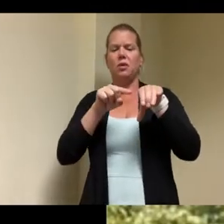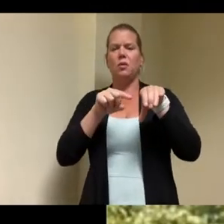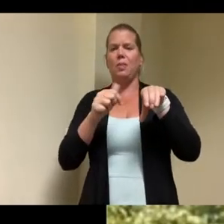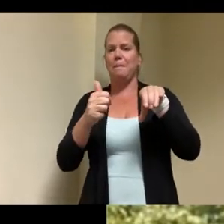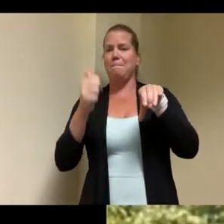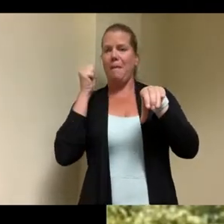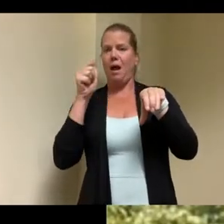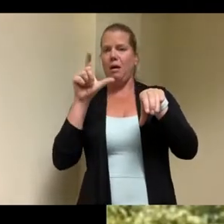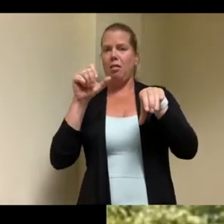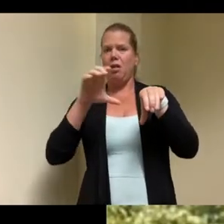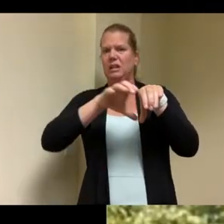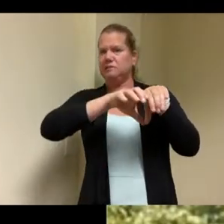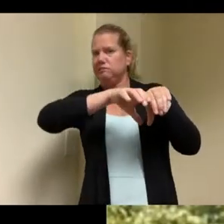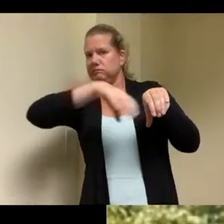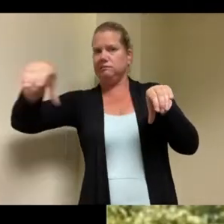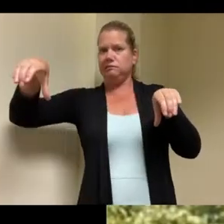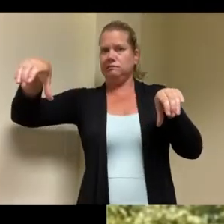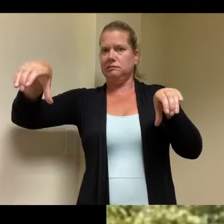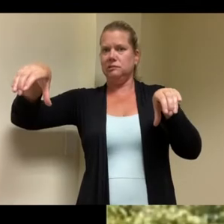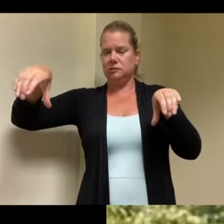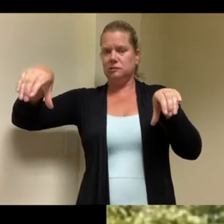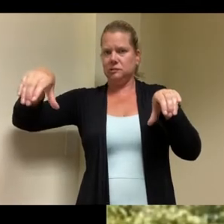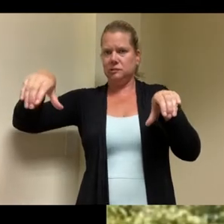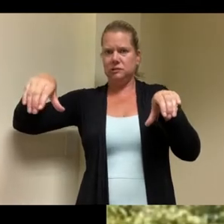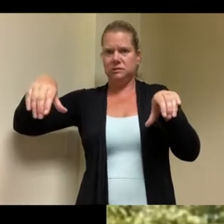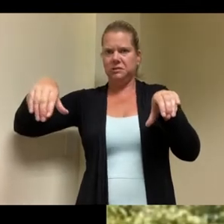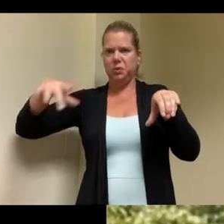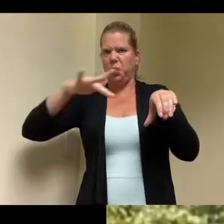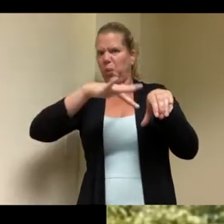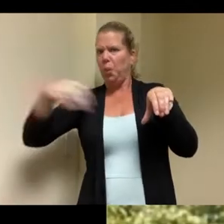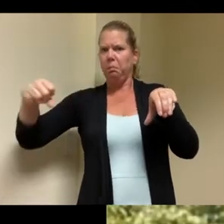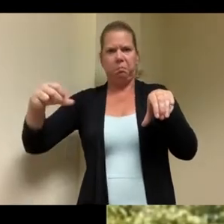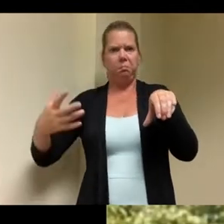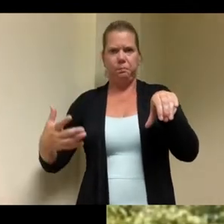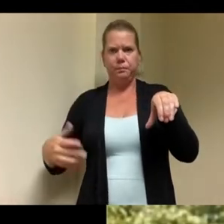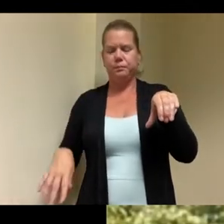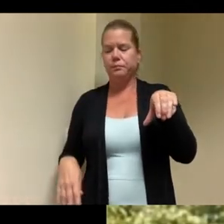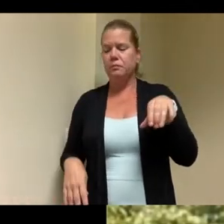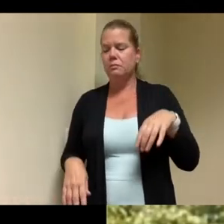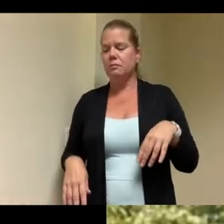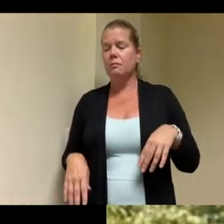or very very large lot so there was some development opportunity in the rear of